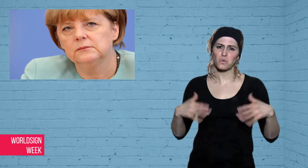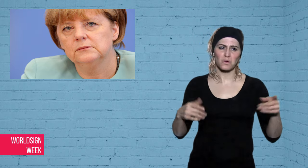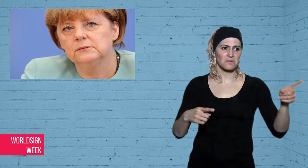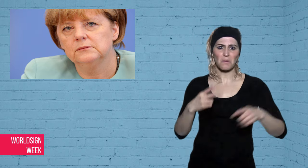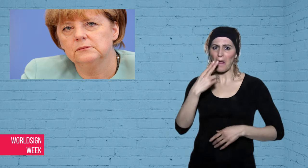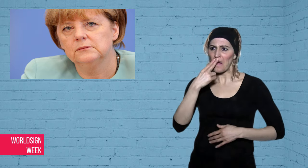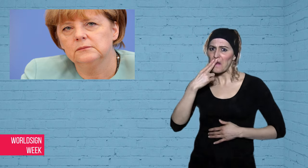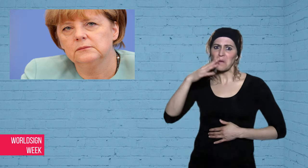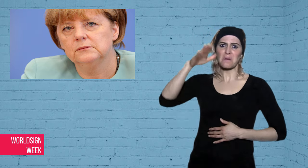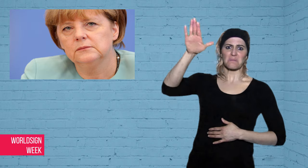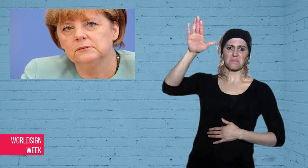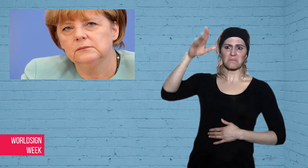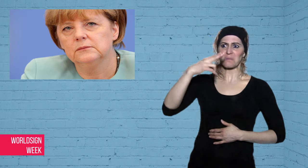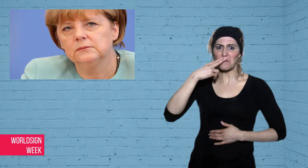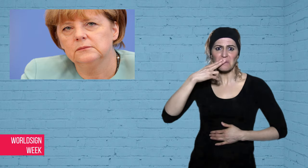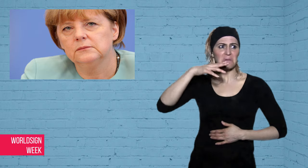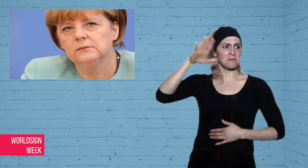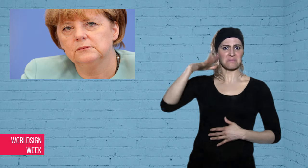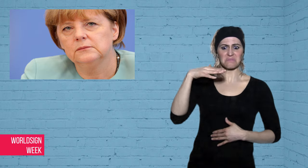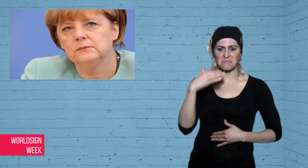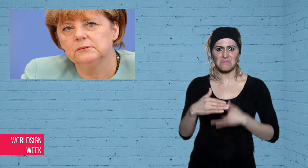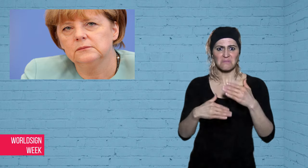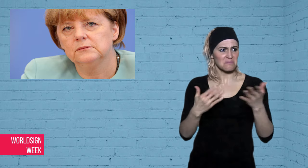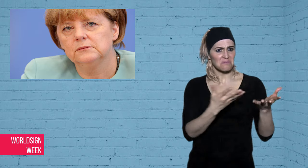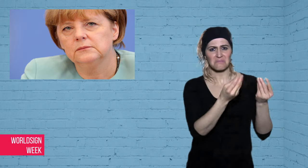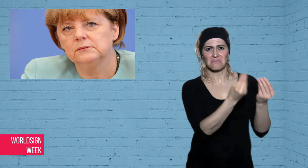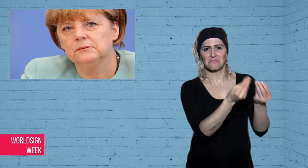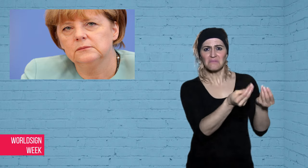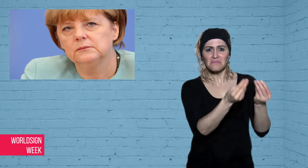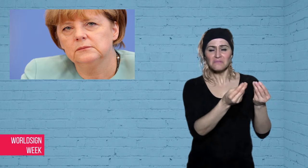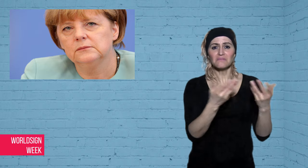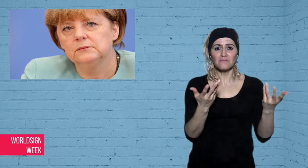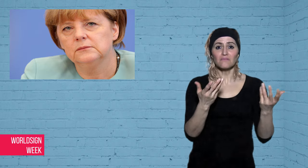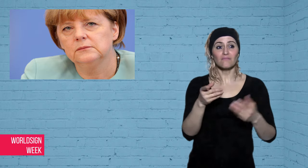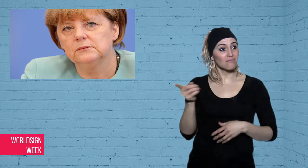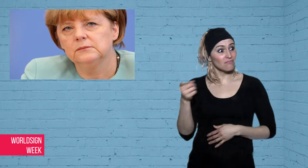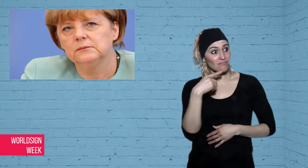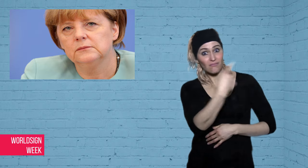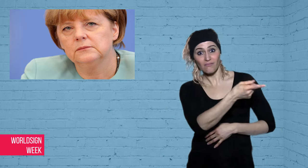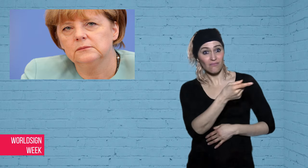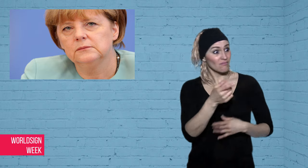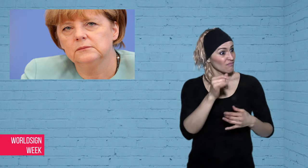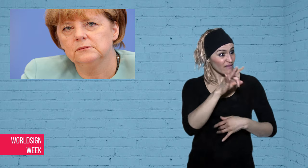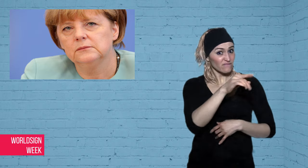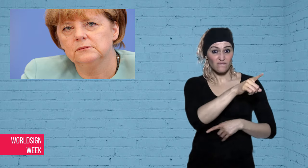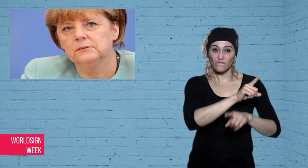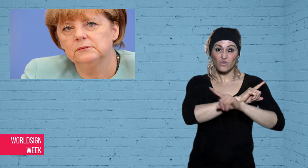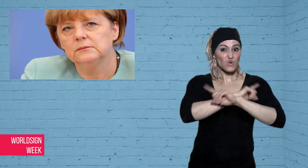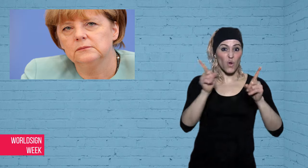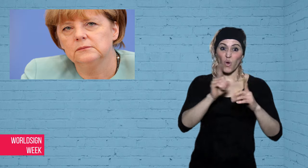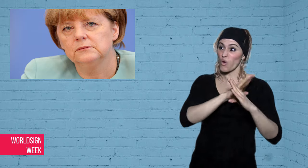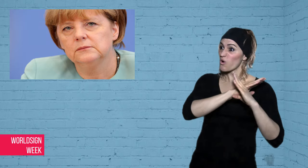Germany. German officials reacted